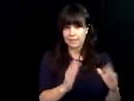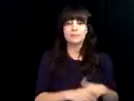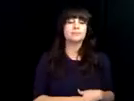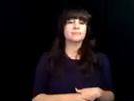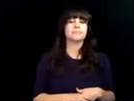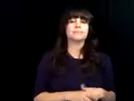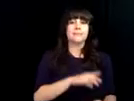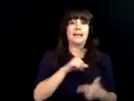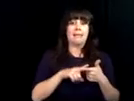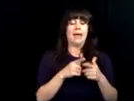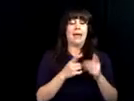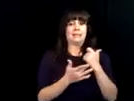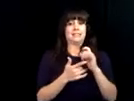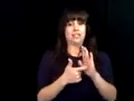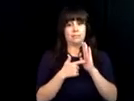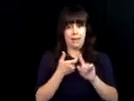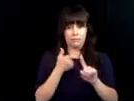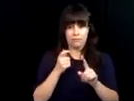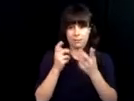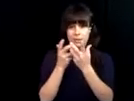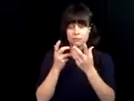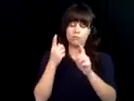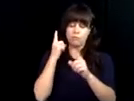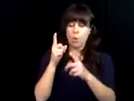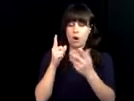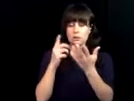Virginia Tech and took on a class of 20 students for a week. Then the